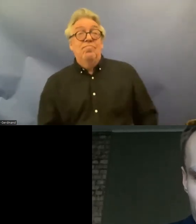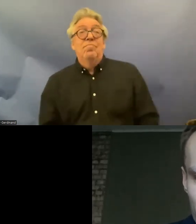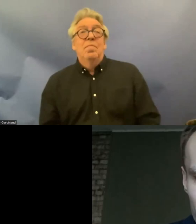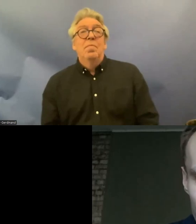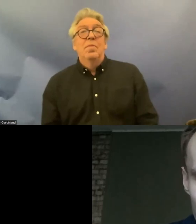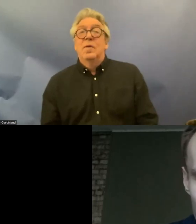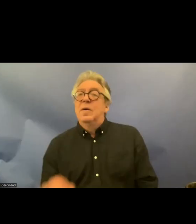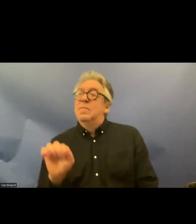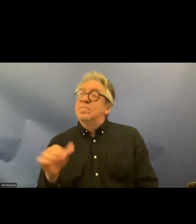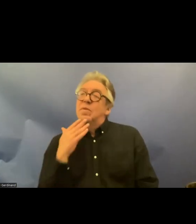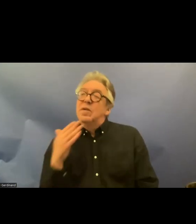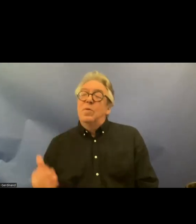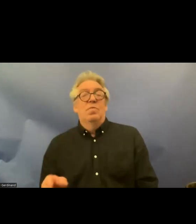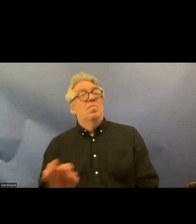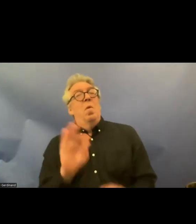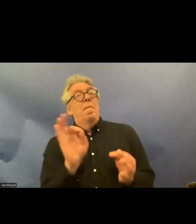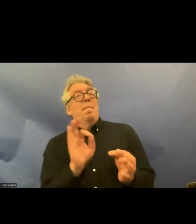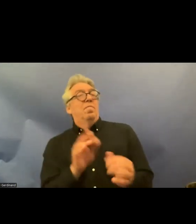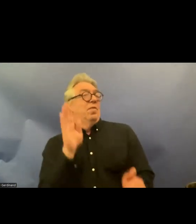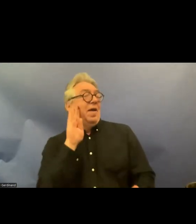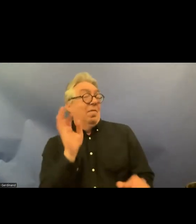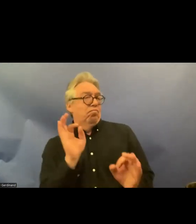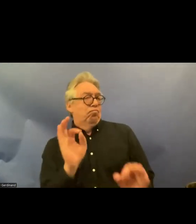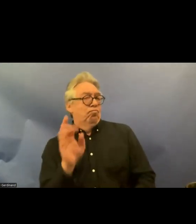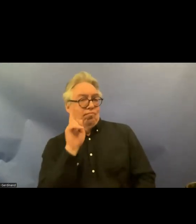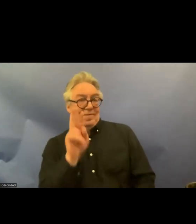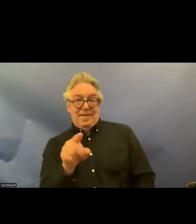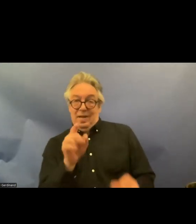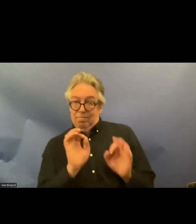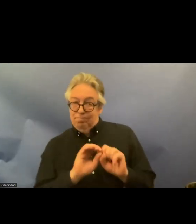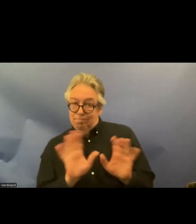you perfect we hear you